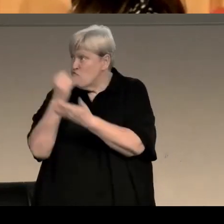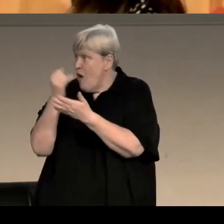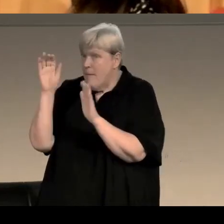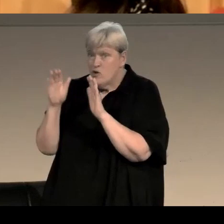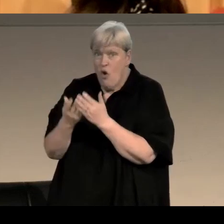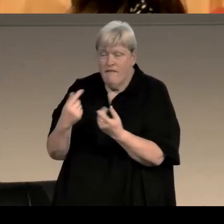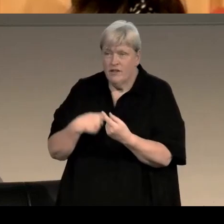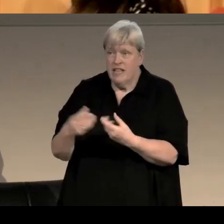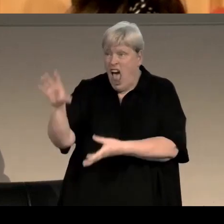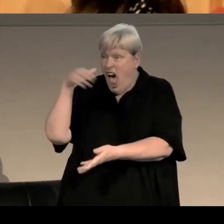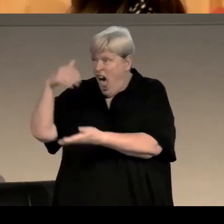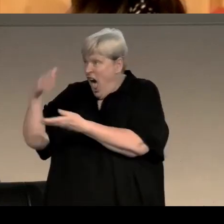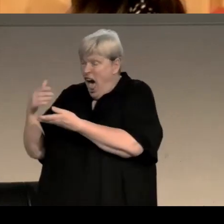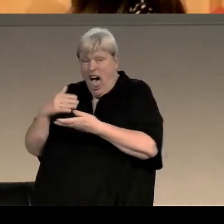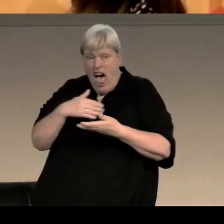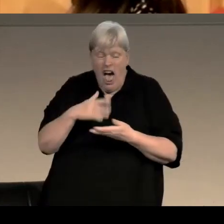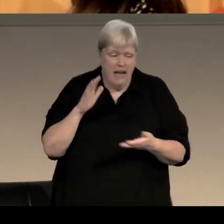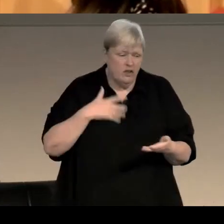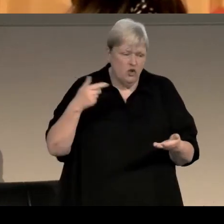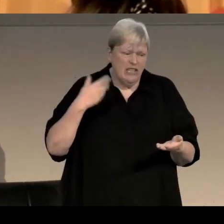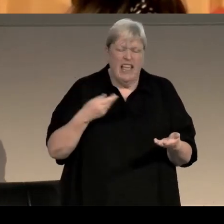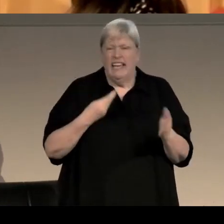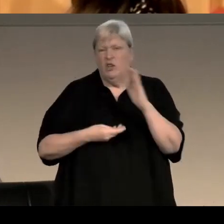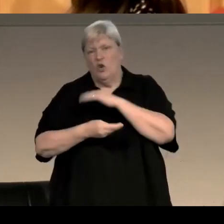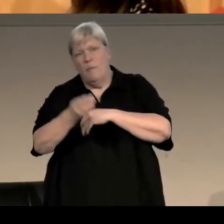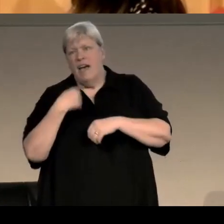and it had this great feature of if you didn't like a book and you took it back you got 5p back on it